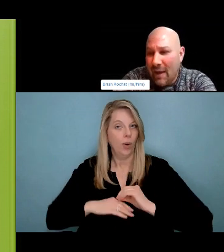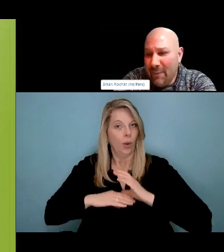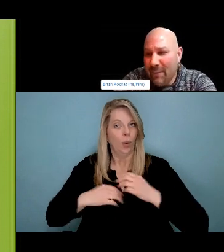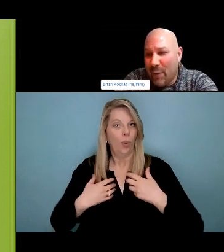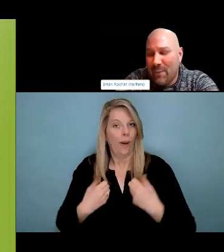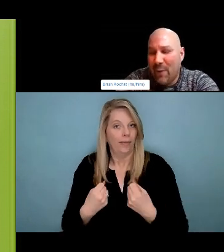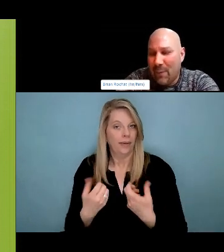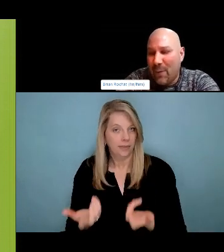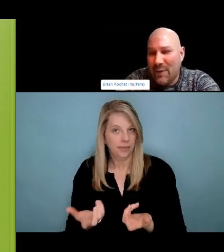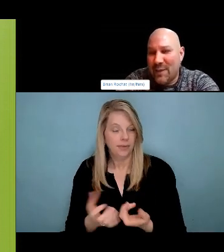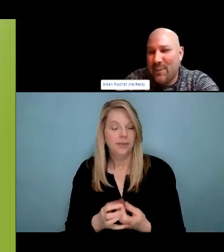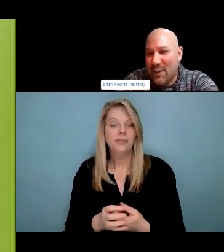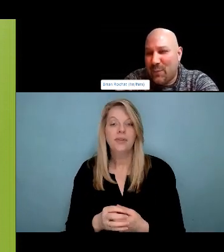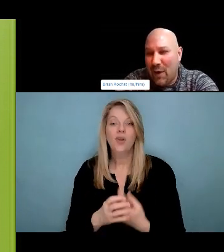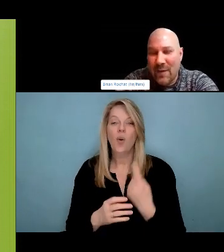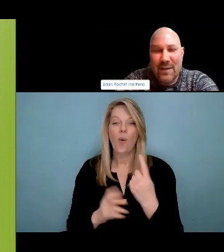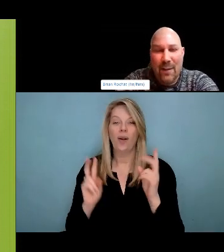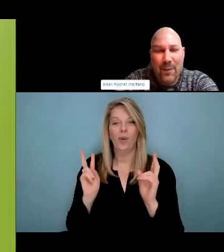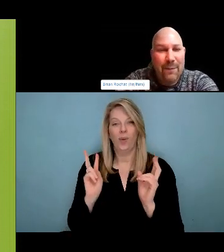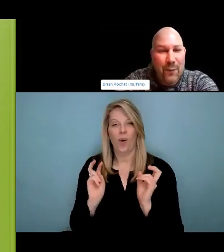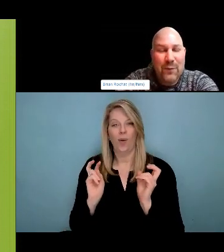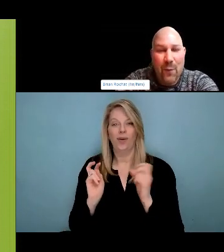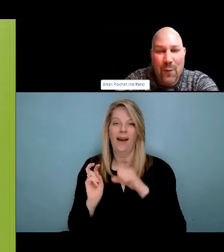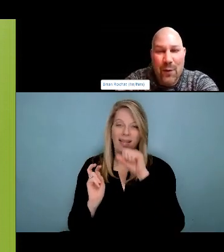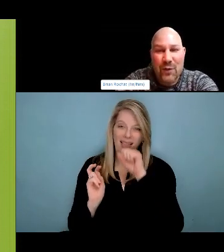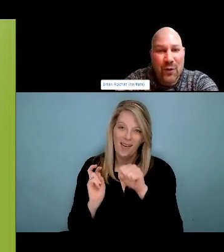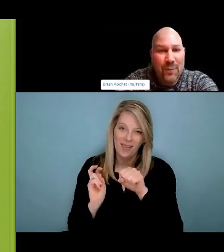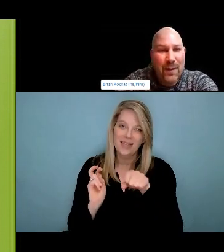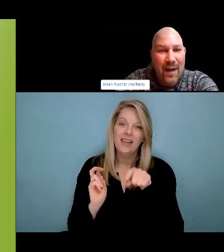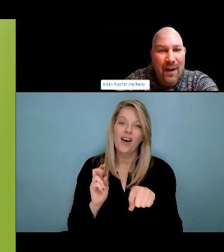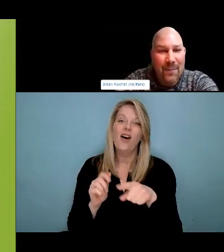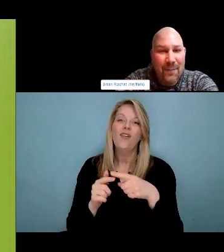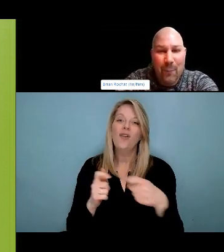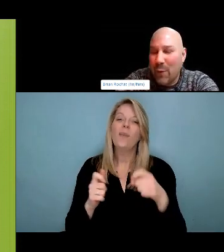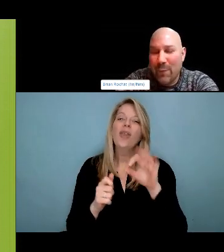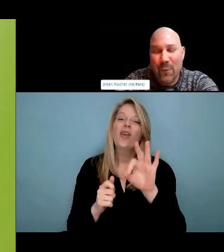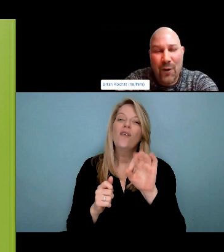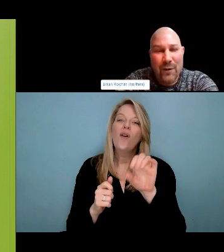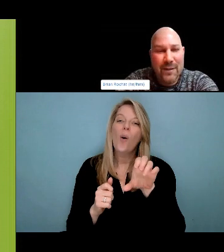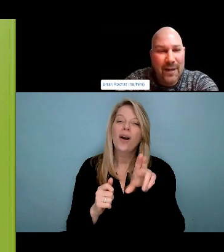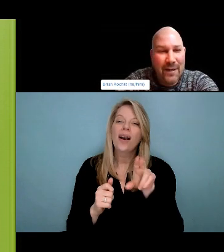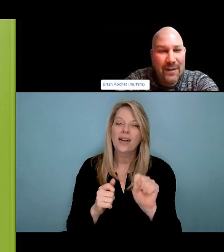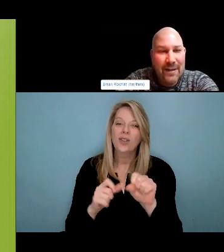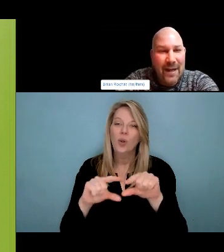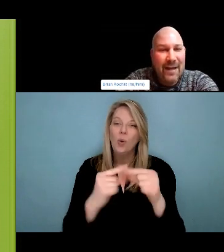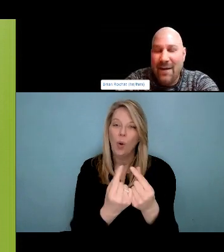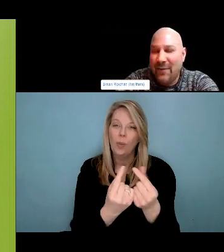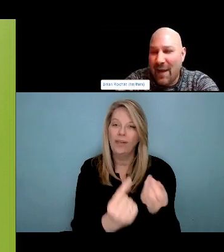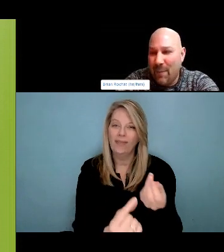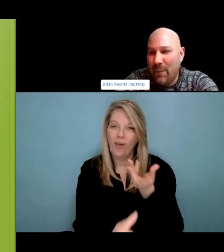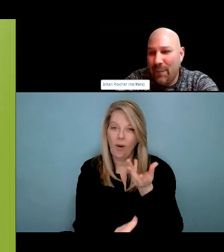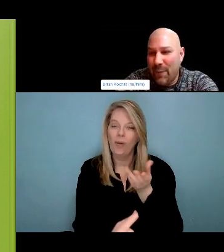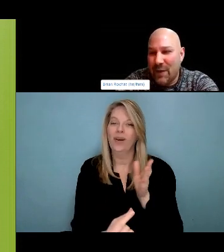we do is tell everybody like. Check your your dope first because you don't know what you're getting, you don't. I just lost a friend.